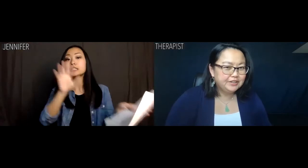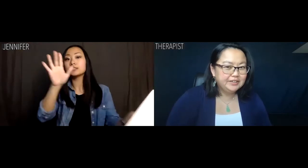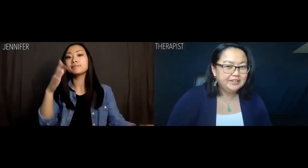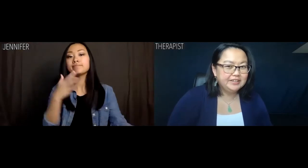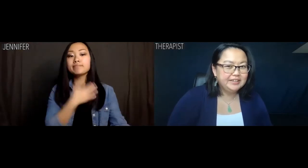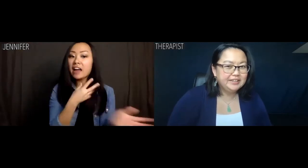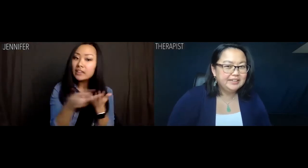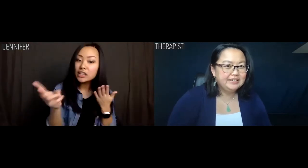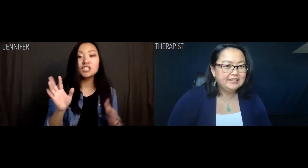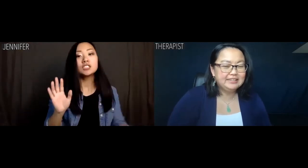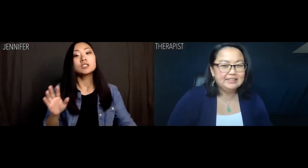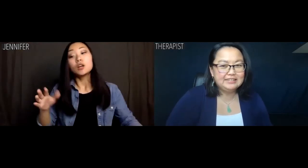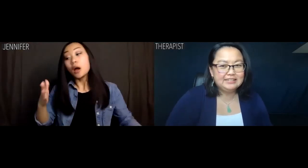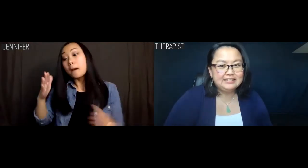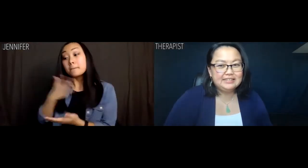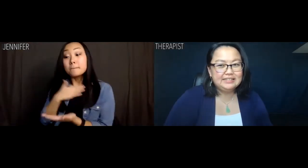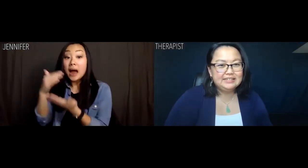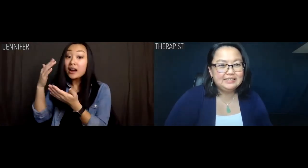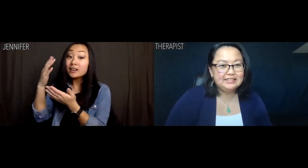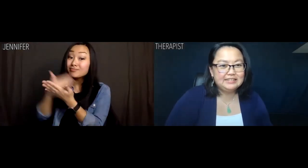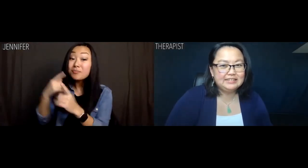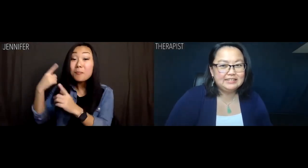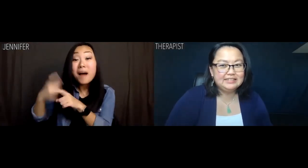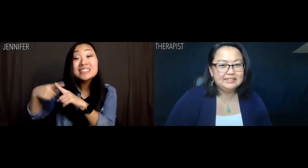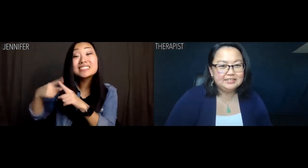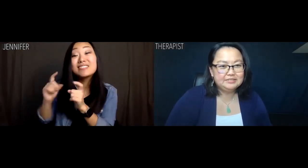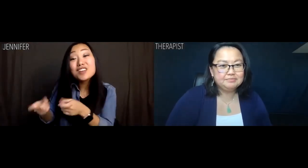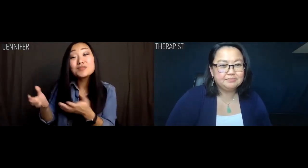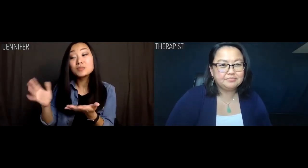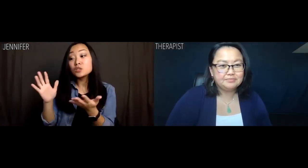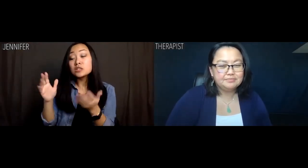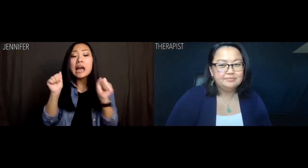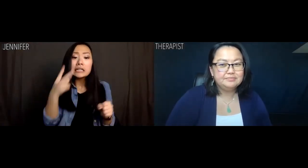Jennifer: This is a list of my shortcomings and a list of my positive attributes.